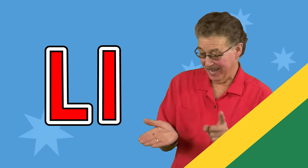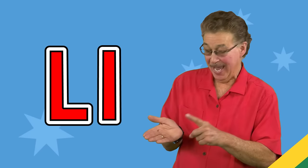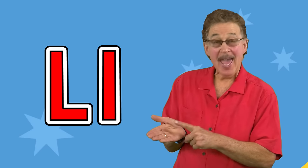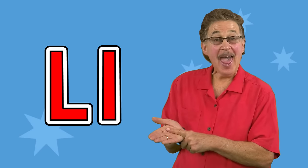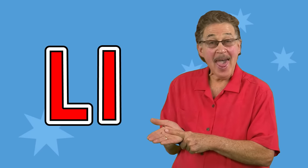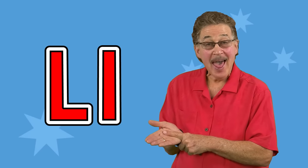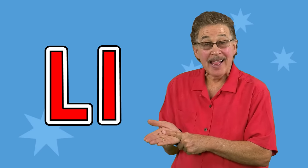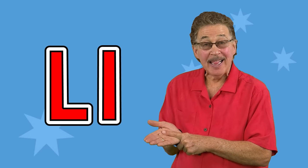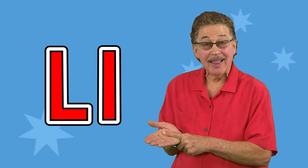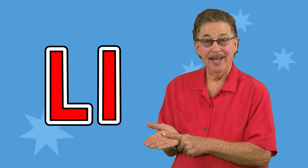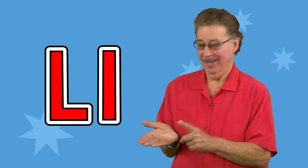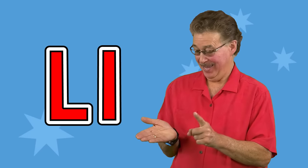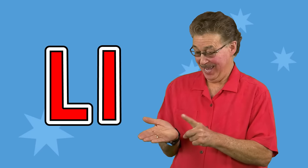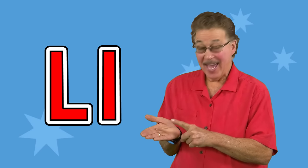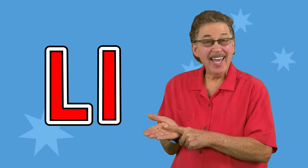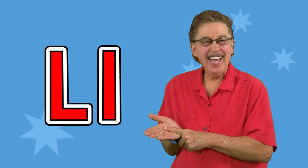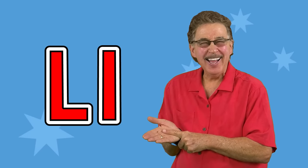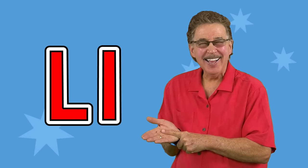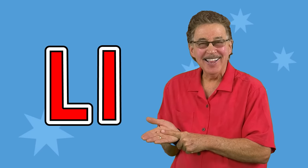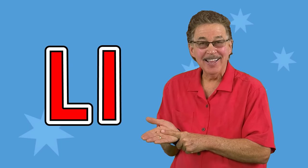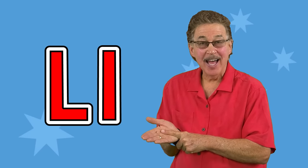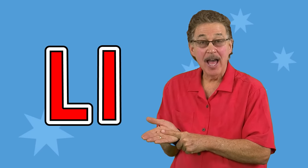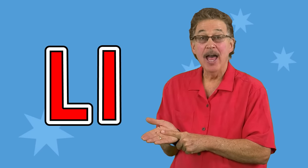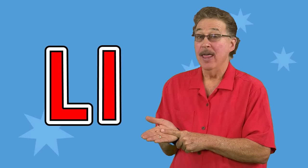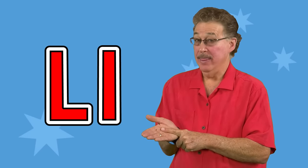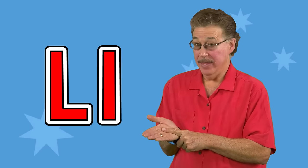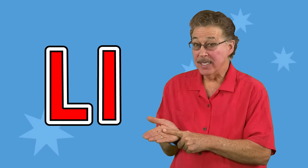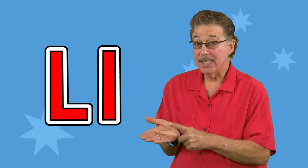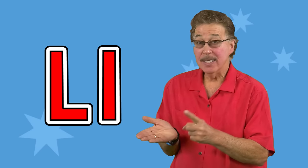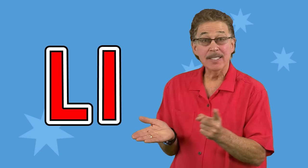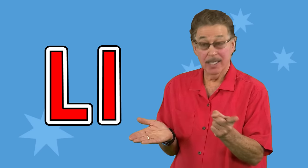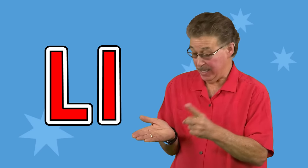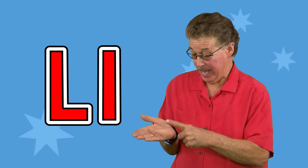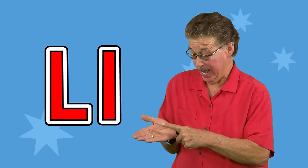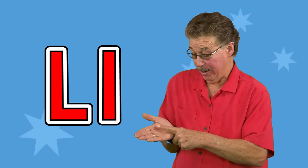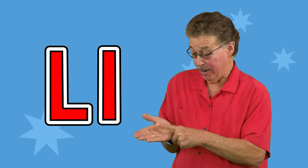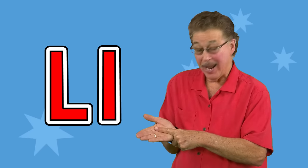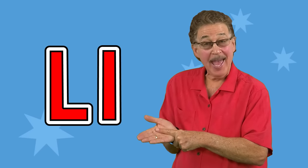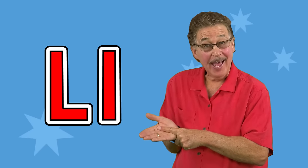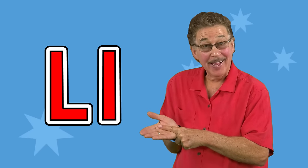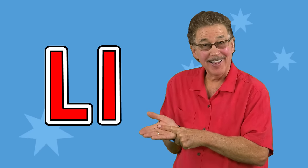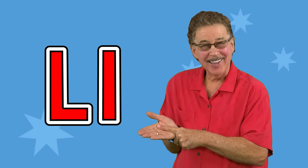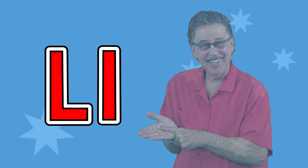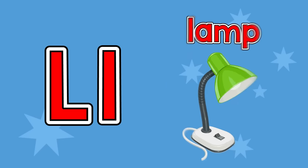L, l, this is the letter l